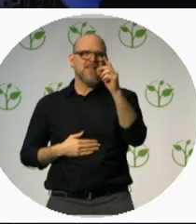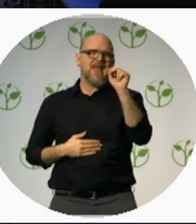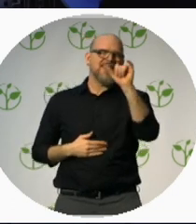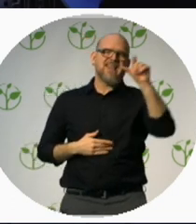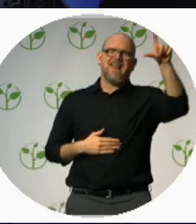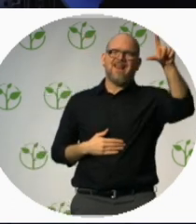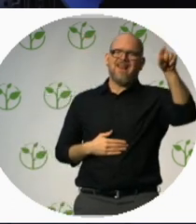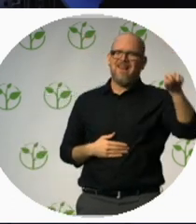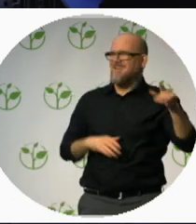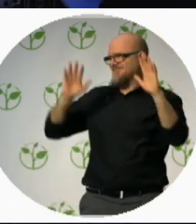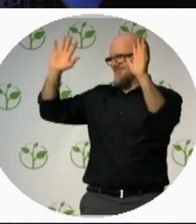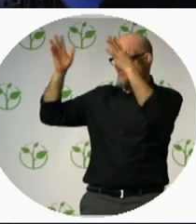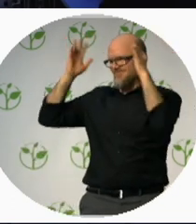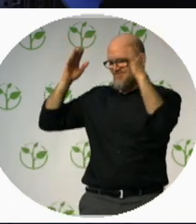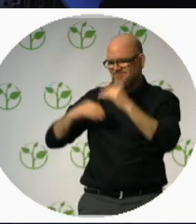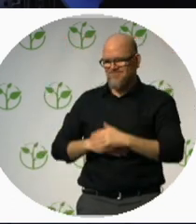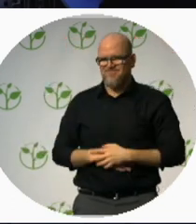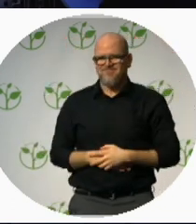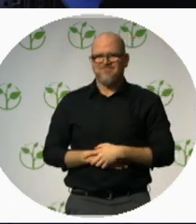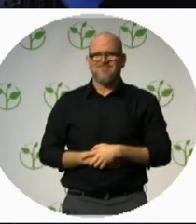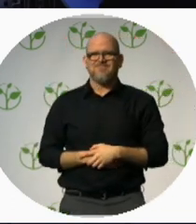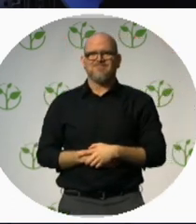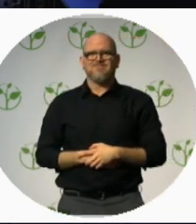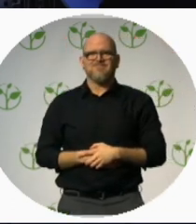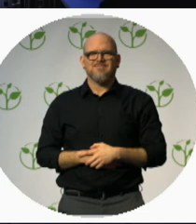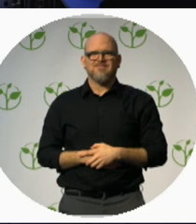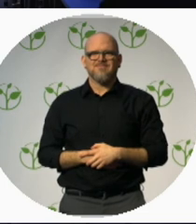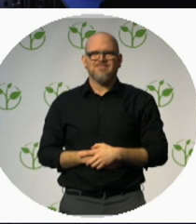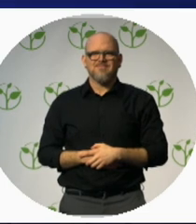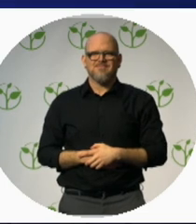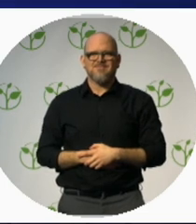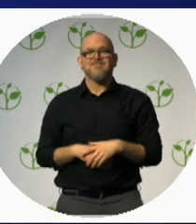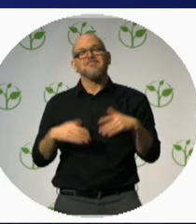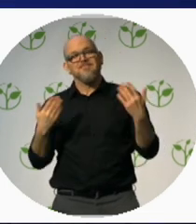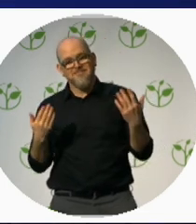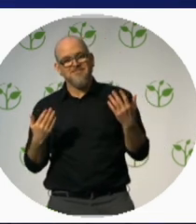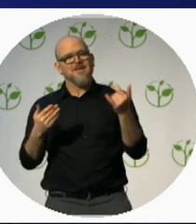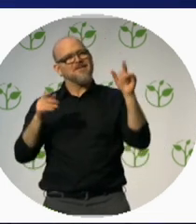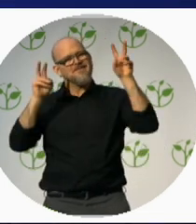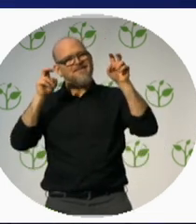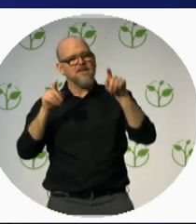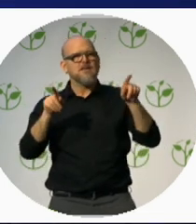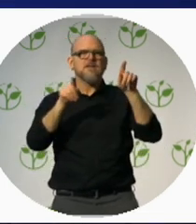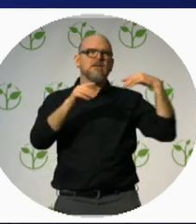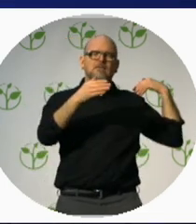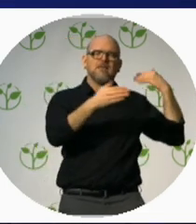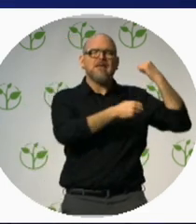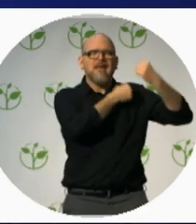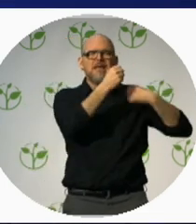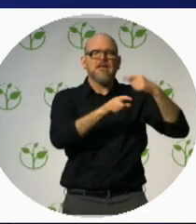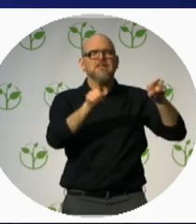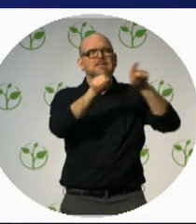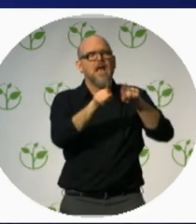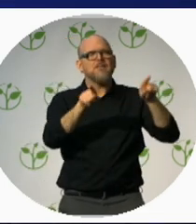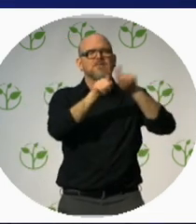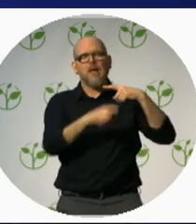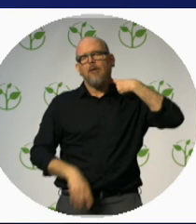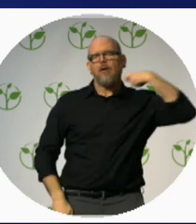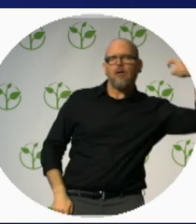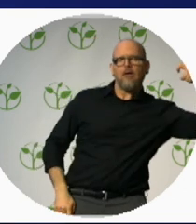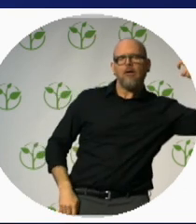When we hold to convention we are held by convention to our own blindness.